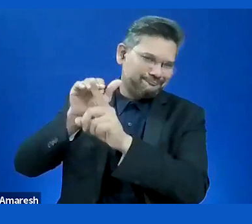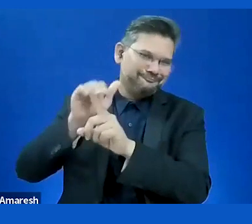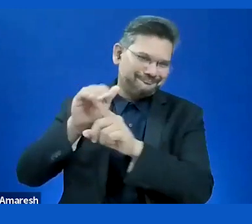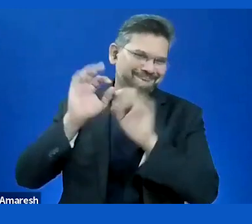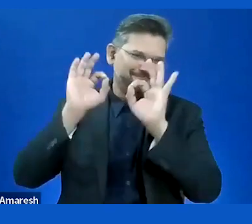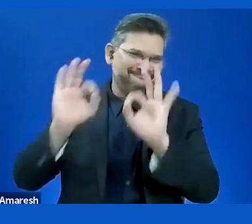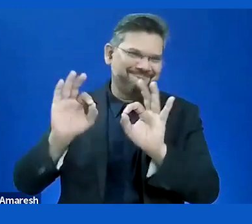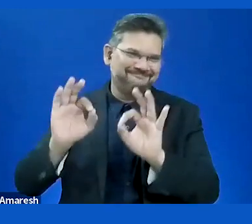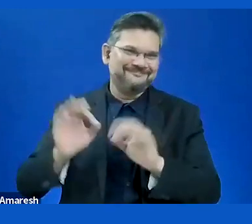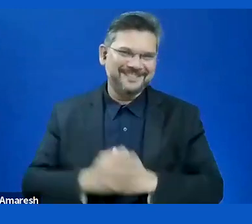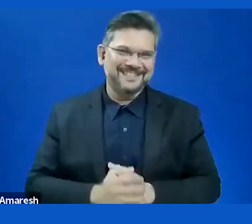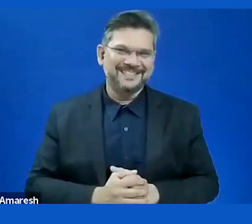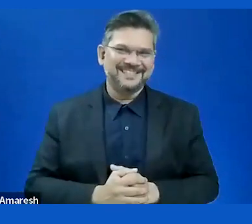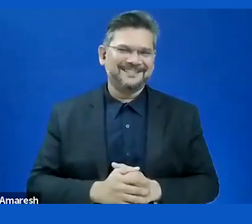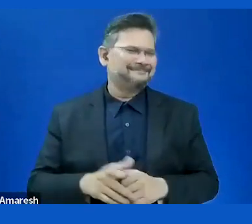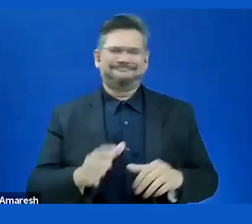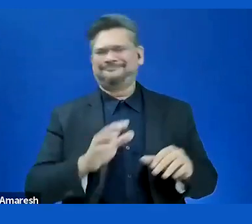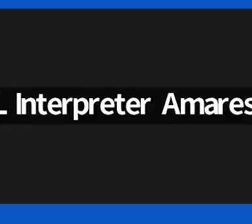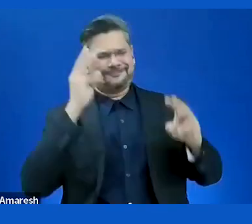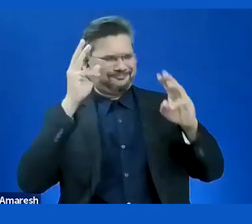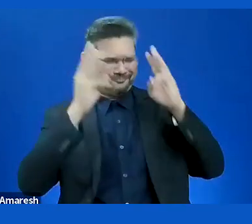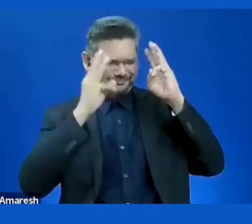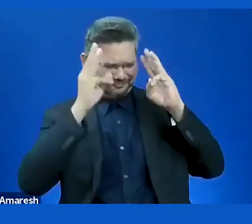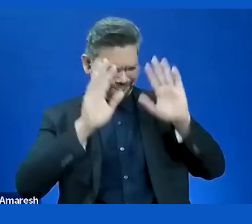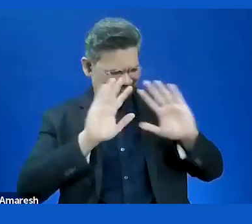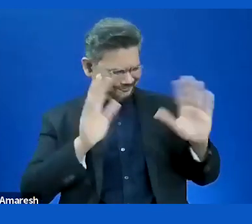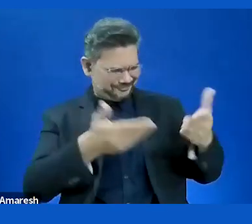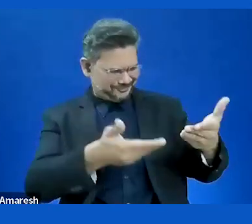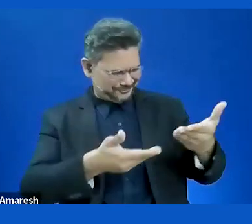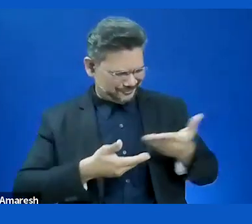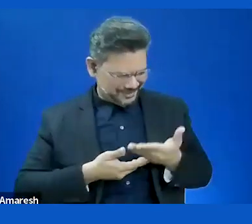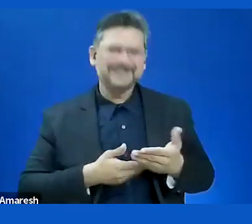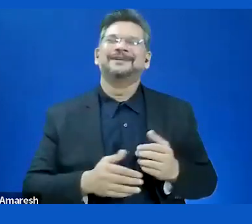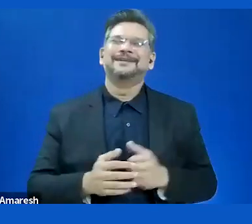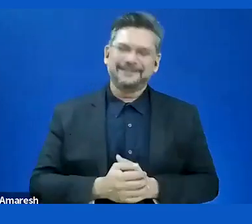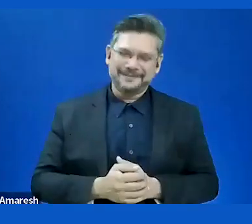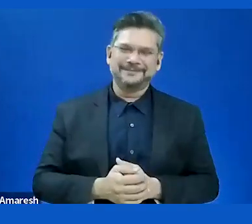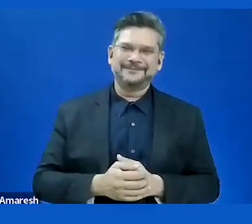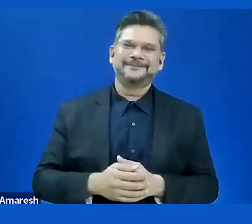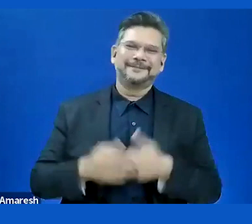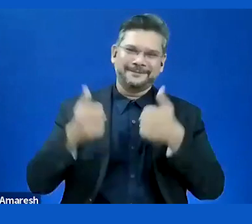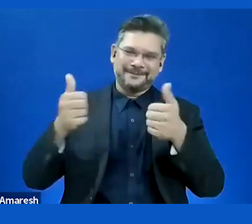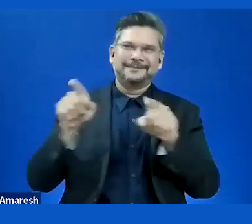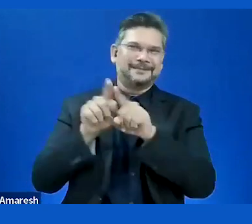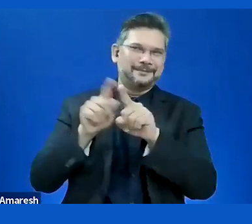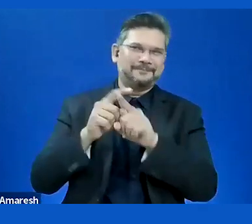Also a group of users in Finland. At least we have two points of contact